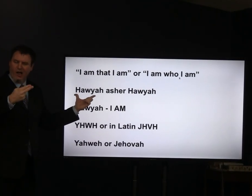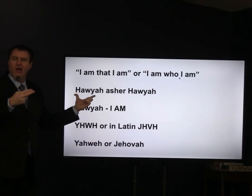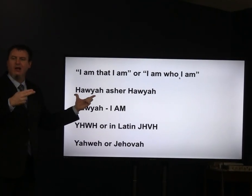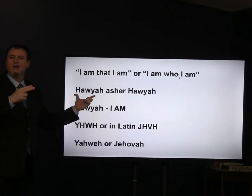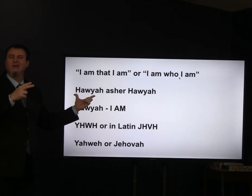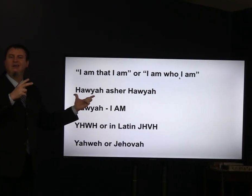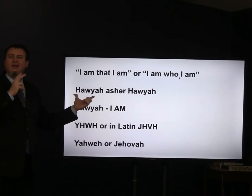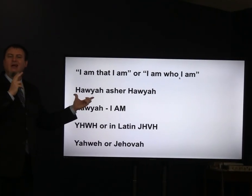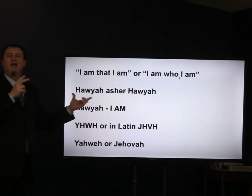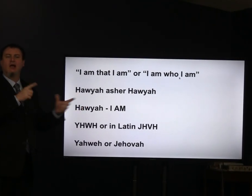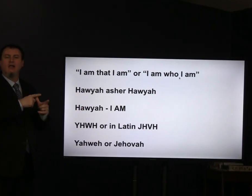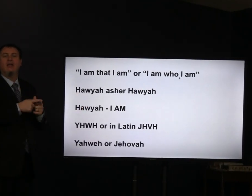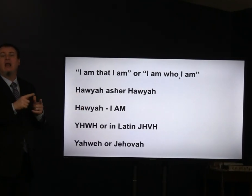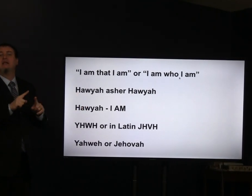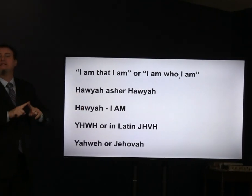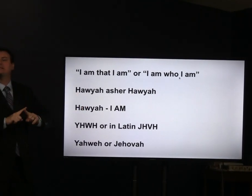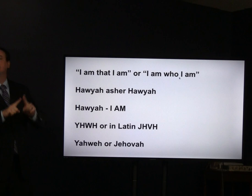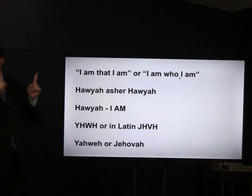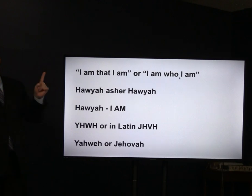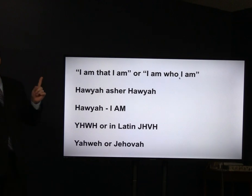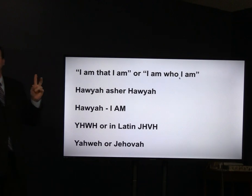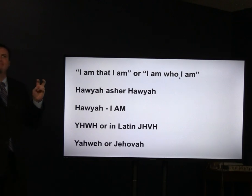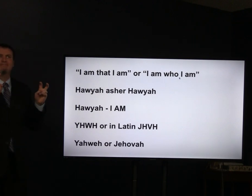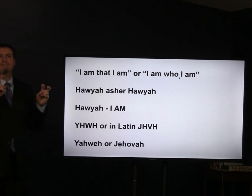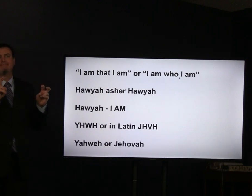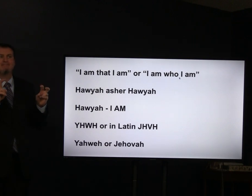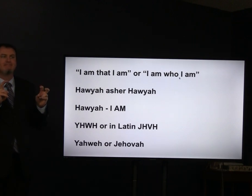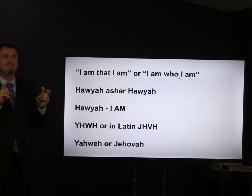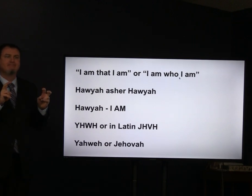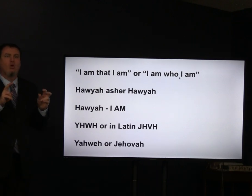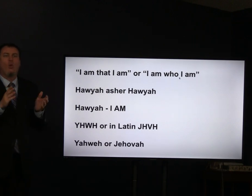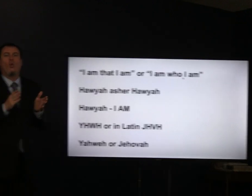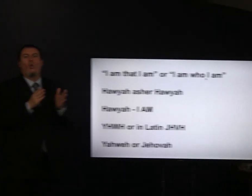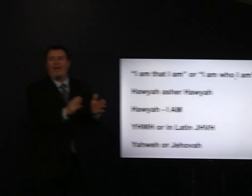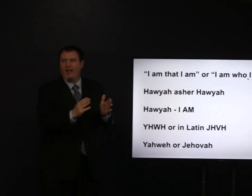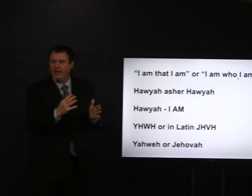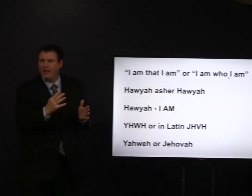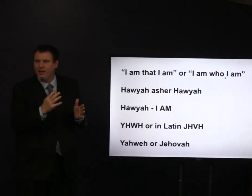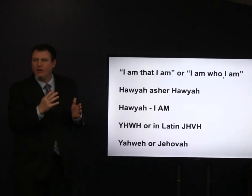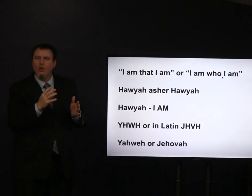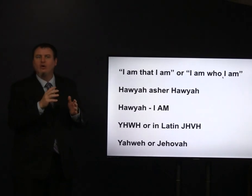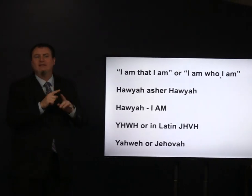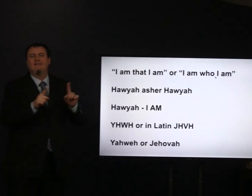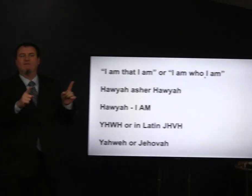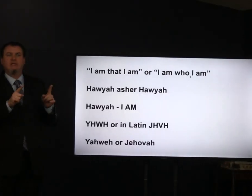this the Hebrew words Hiwa Haya